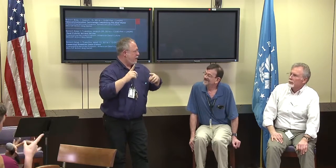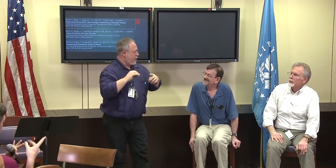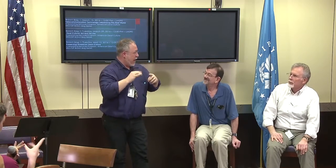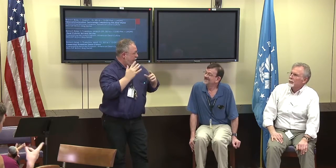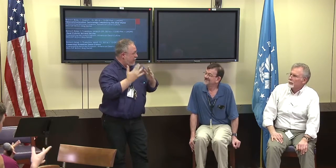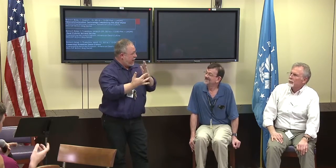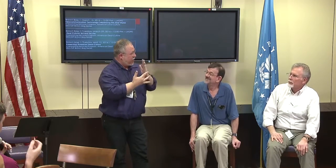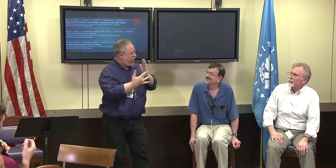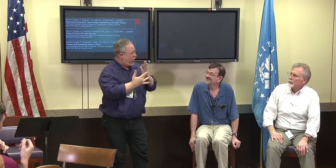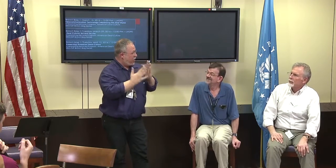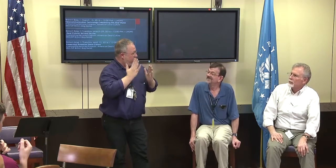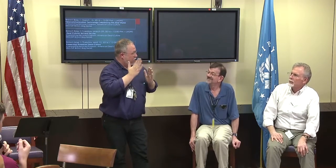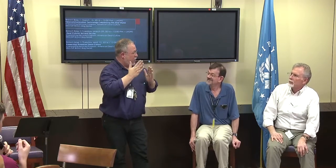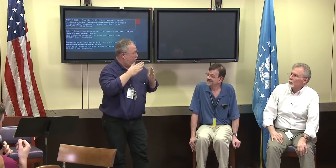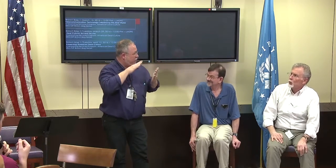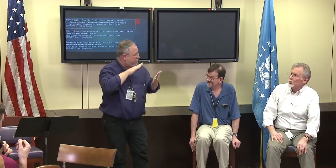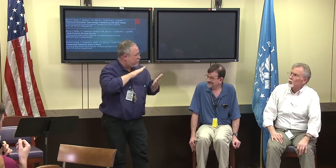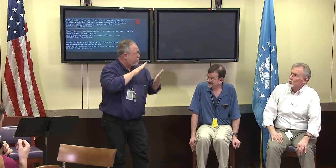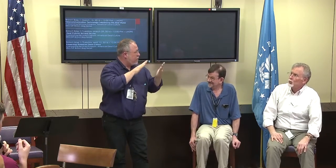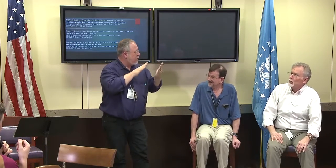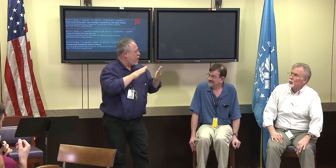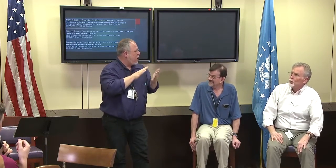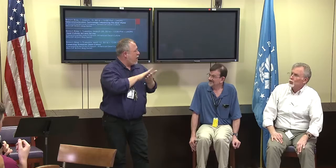that they should approach for transcription.